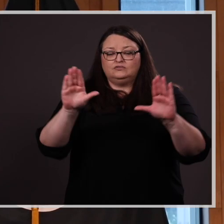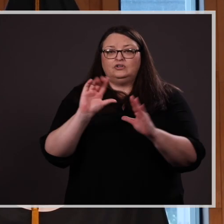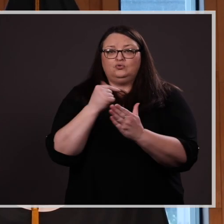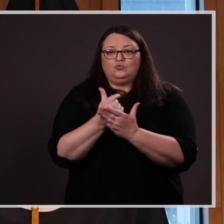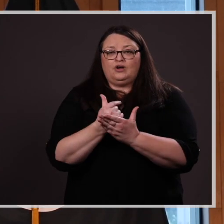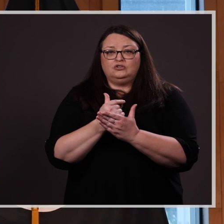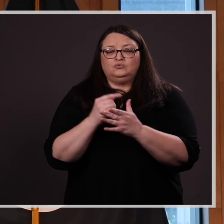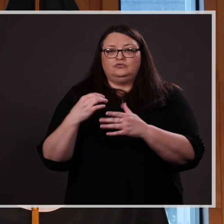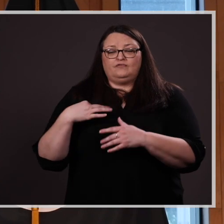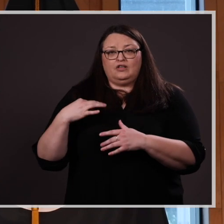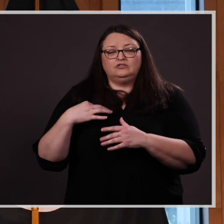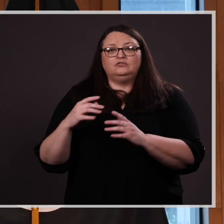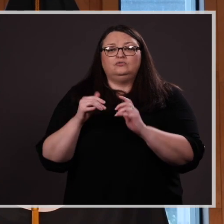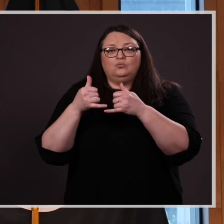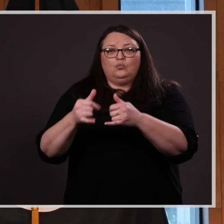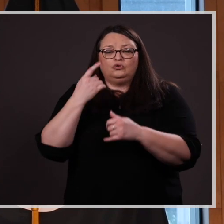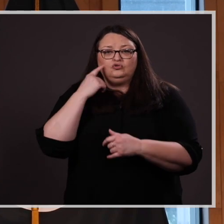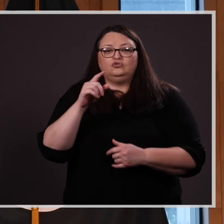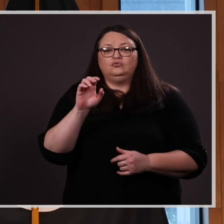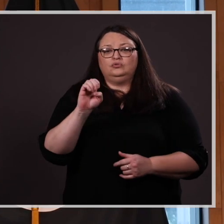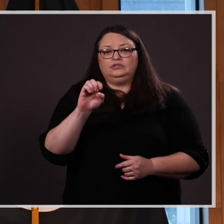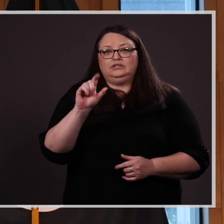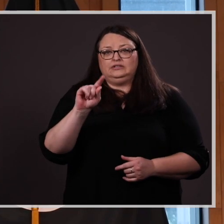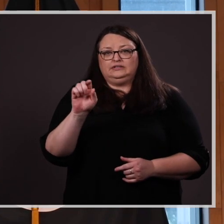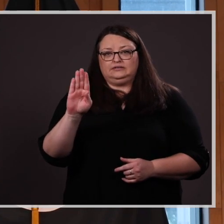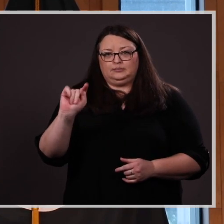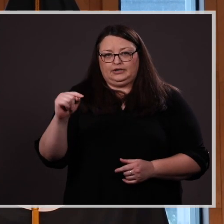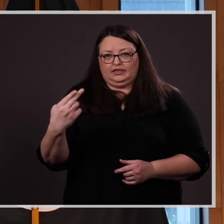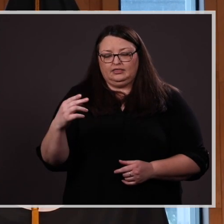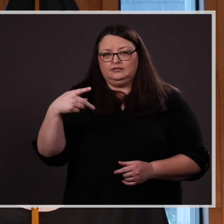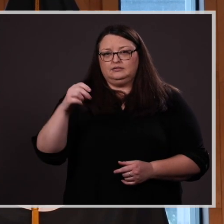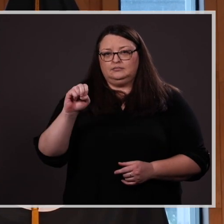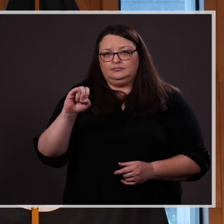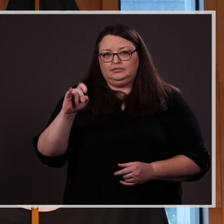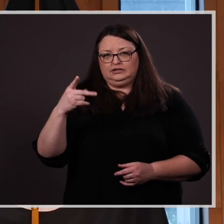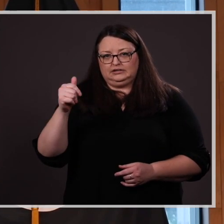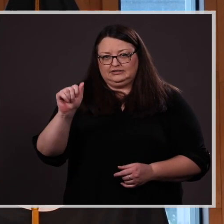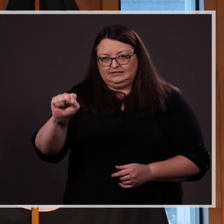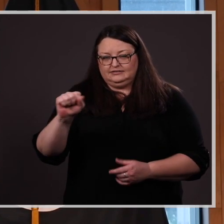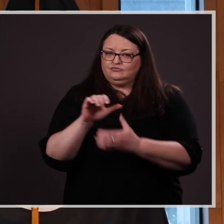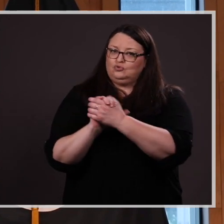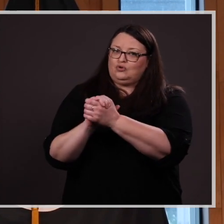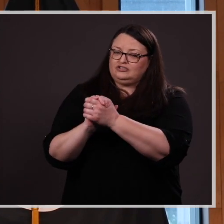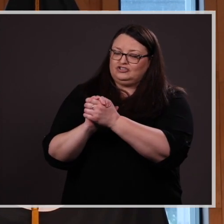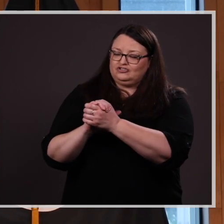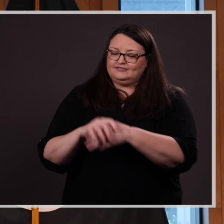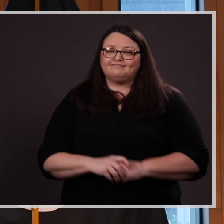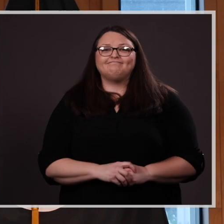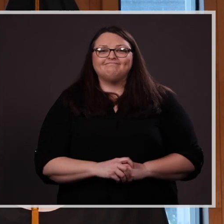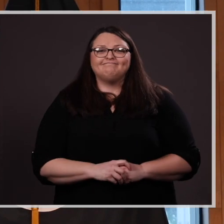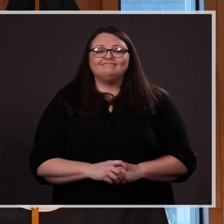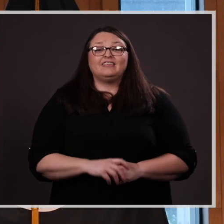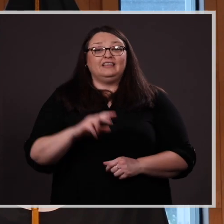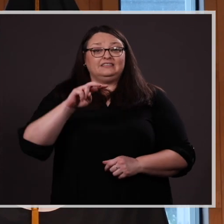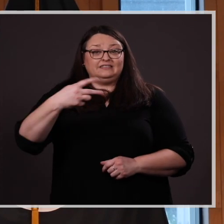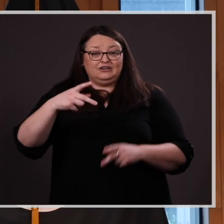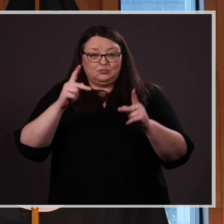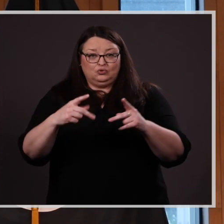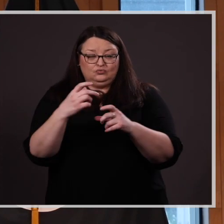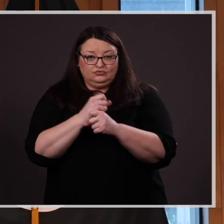to Elizabeth Pekas. Congratulations! Our Second recipient is: Bridget Lillethorup,